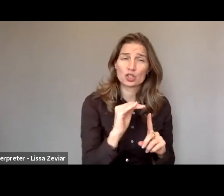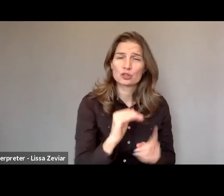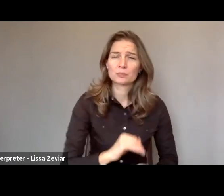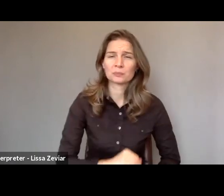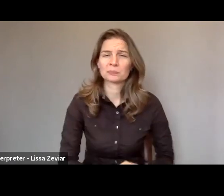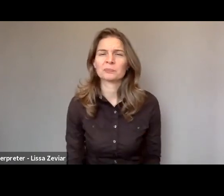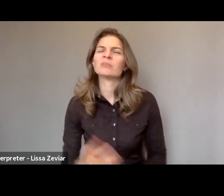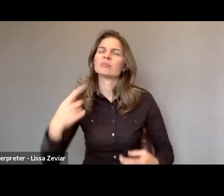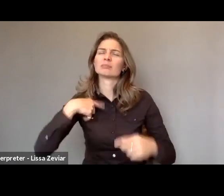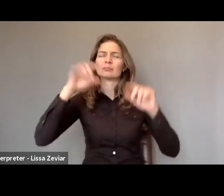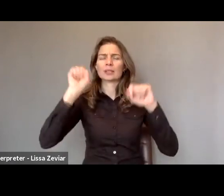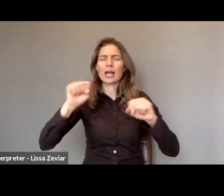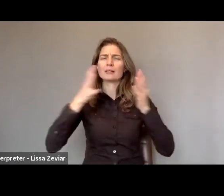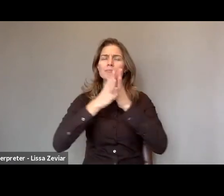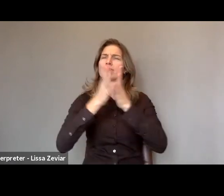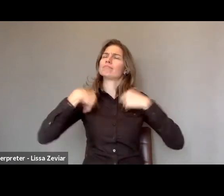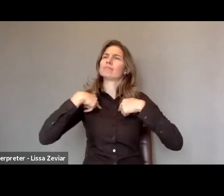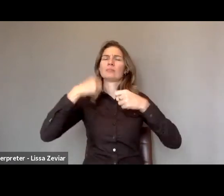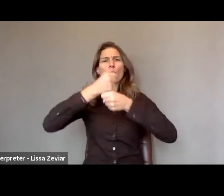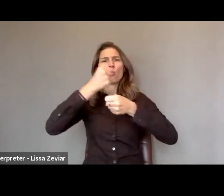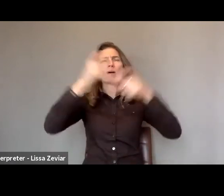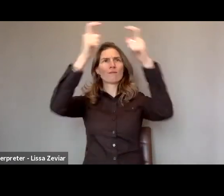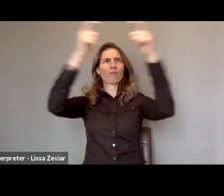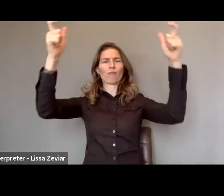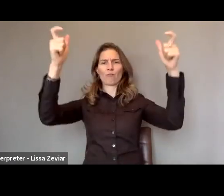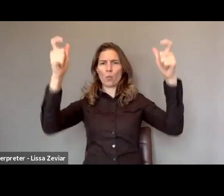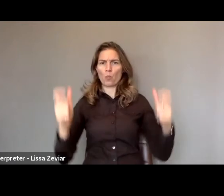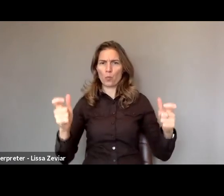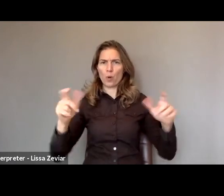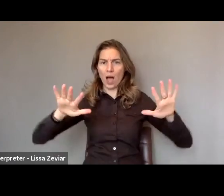which is that we'd like to underline the continuum of violence.